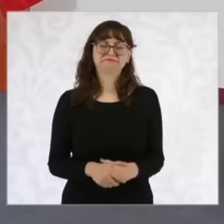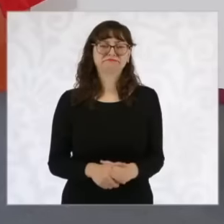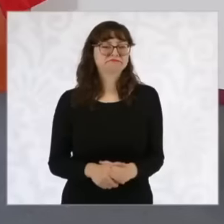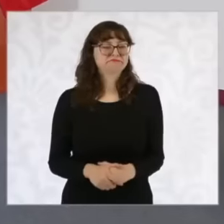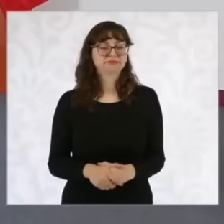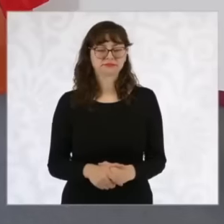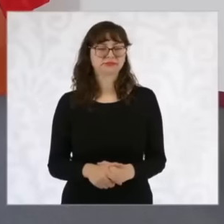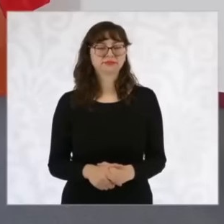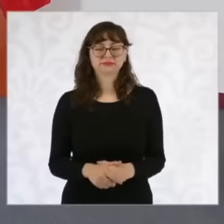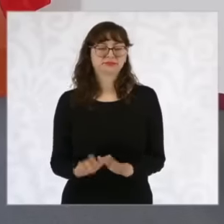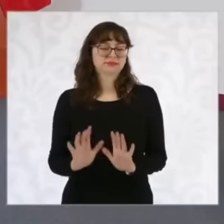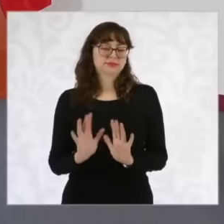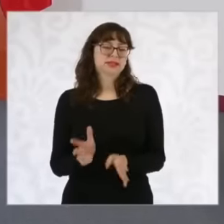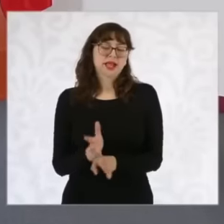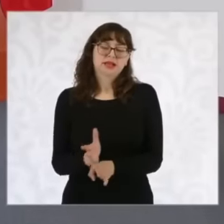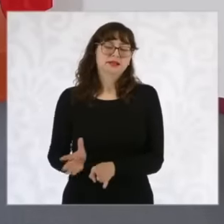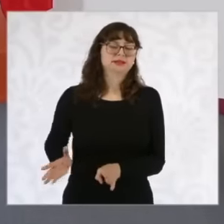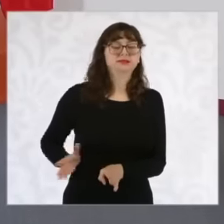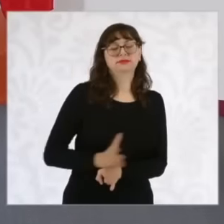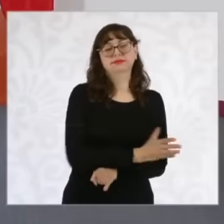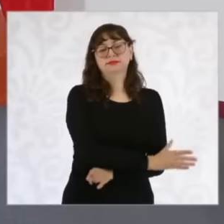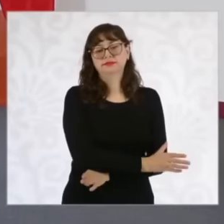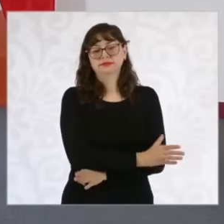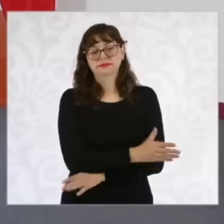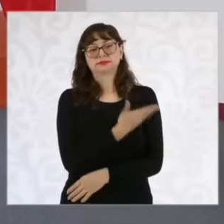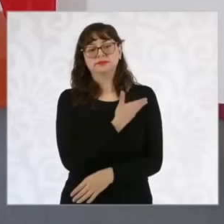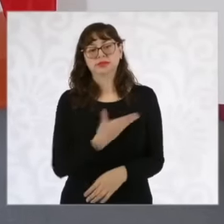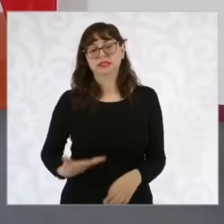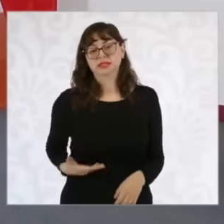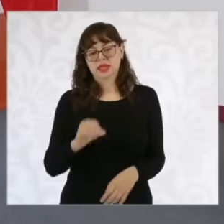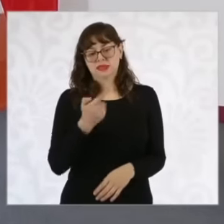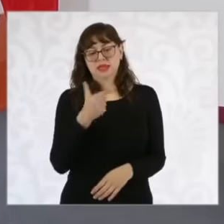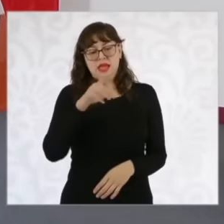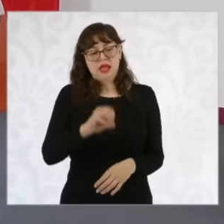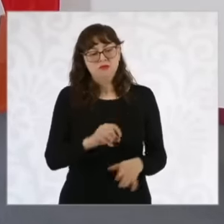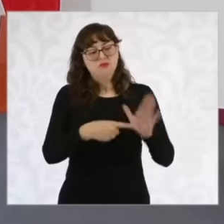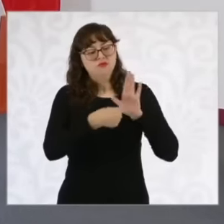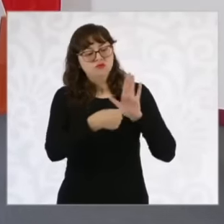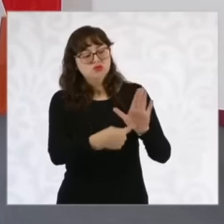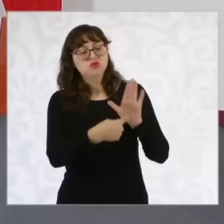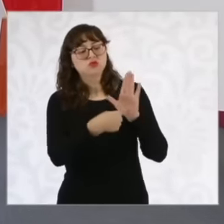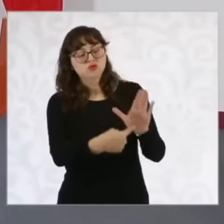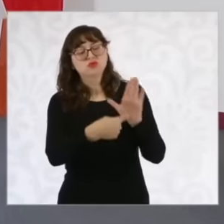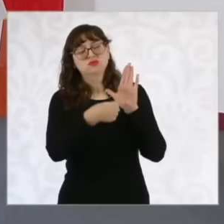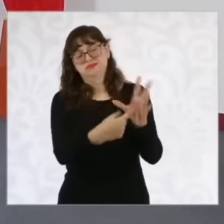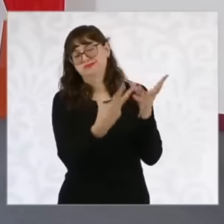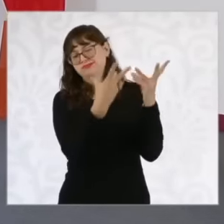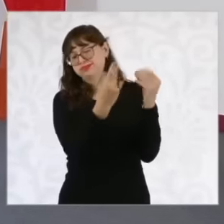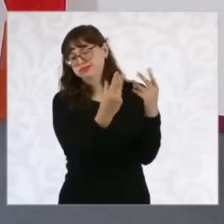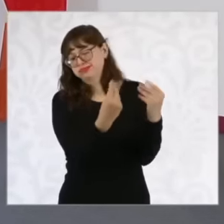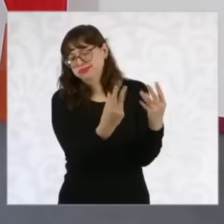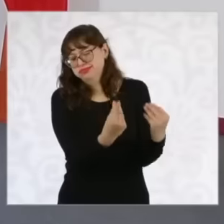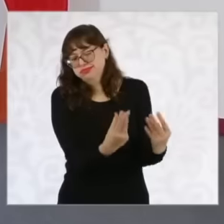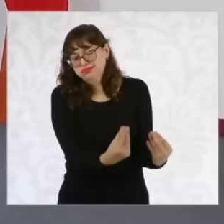López Obrador and Hub a decrease in the number of homicides uh in the trend